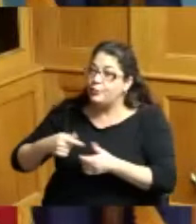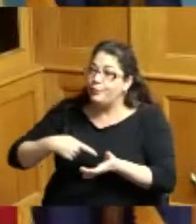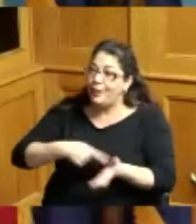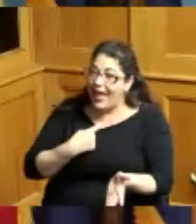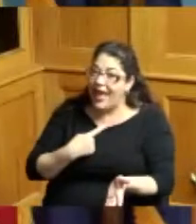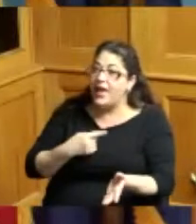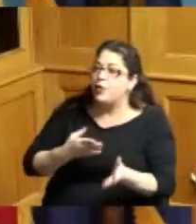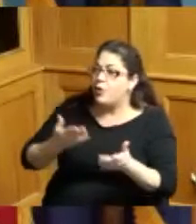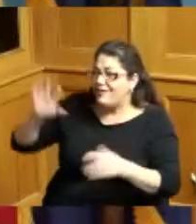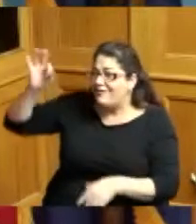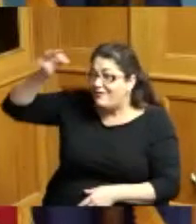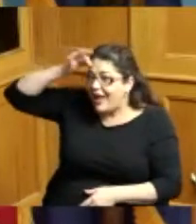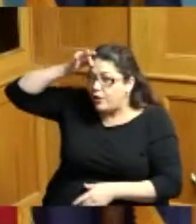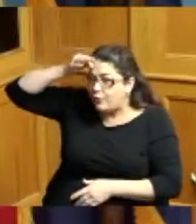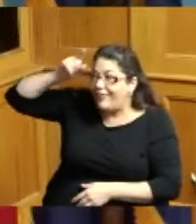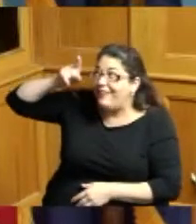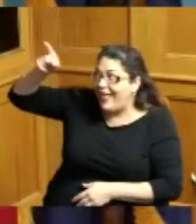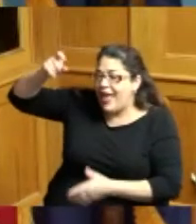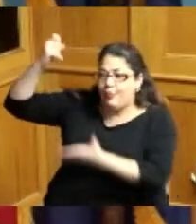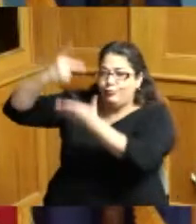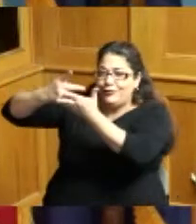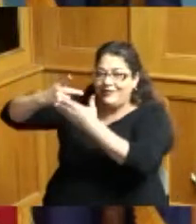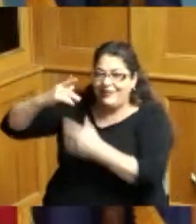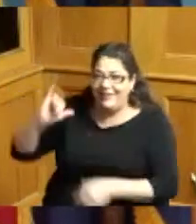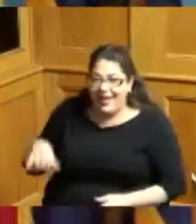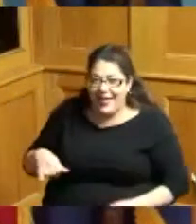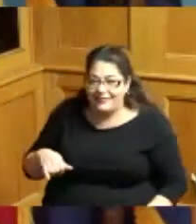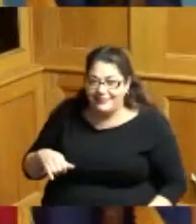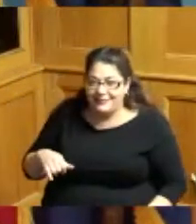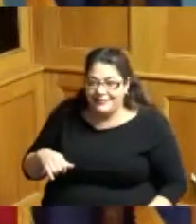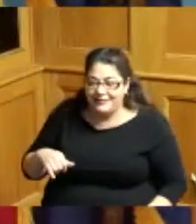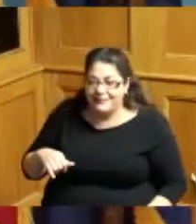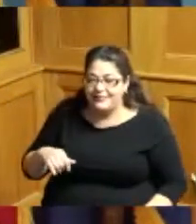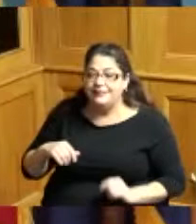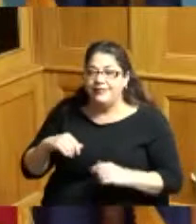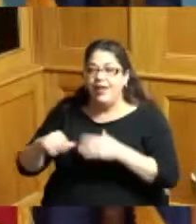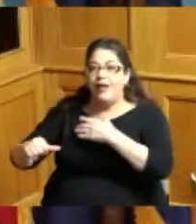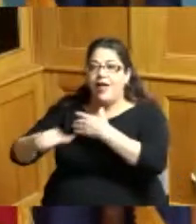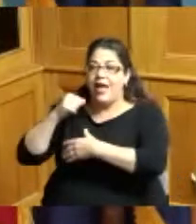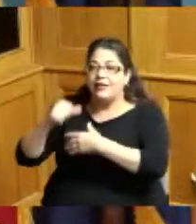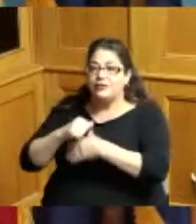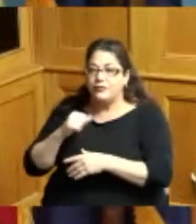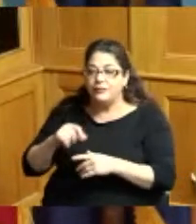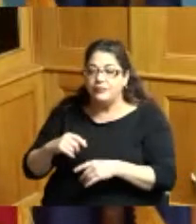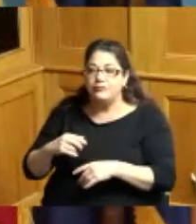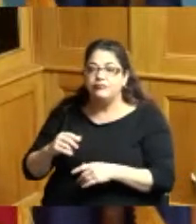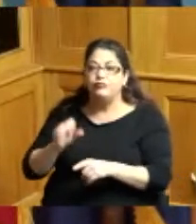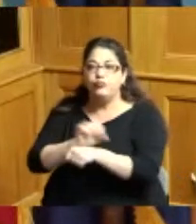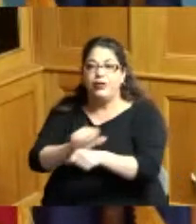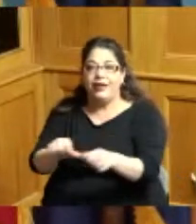through the federal government hazard pay was allowable coming from Washington DC and